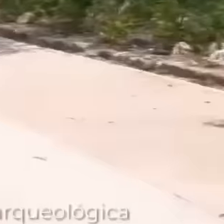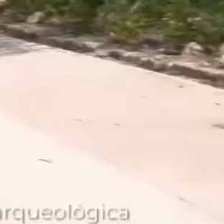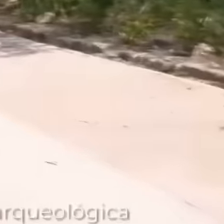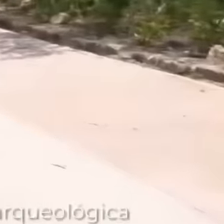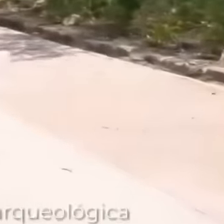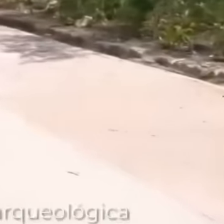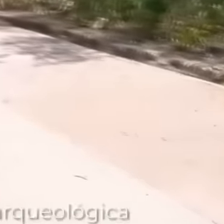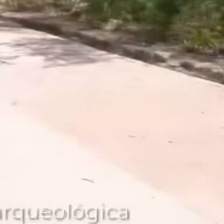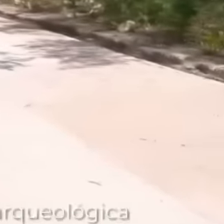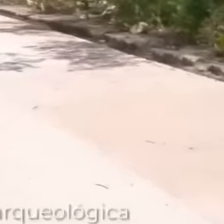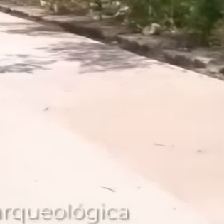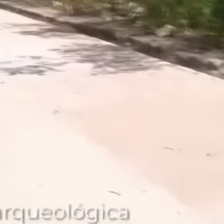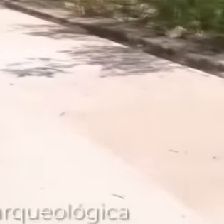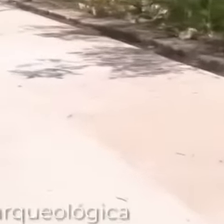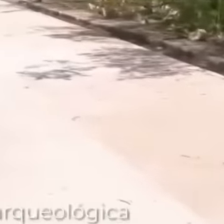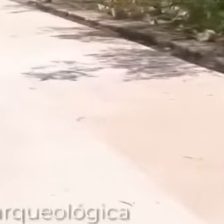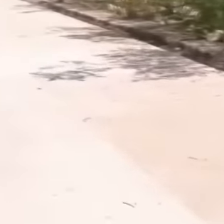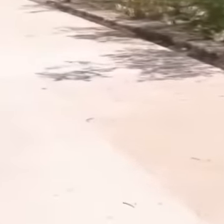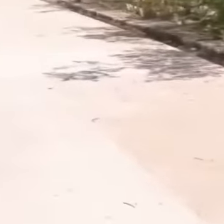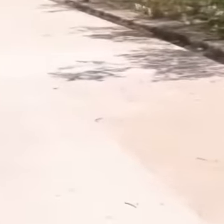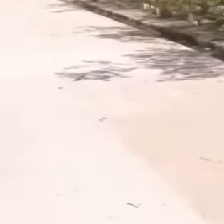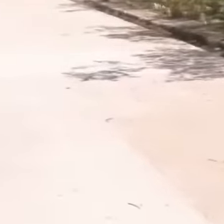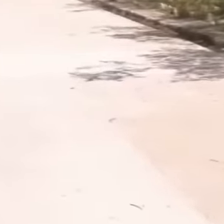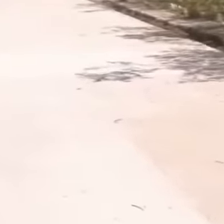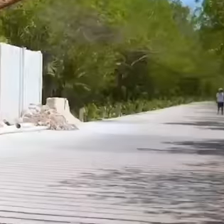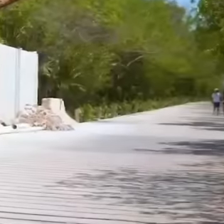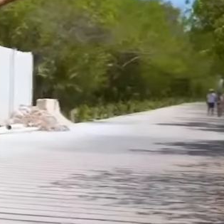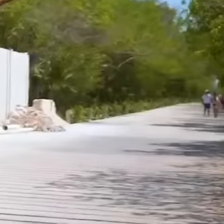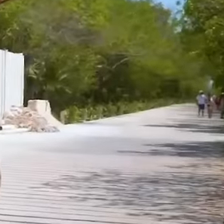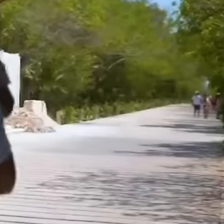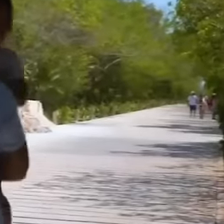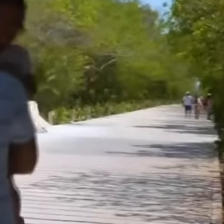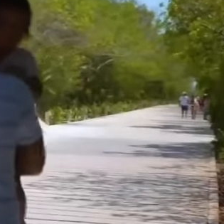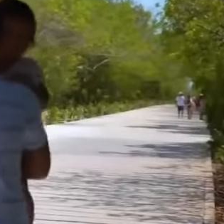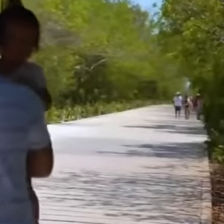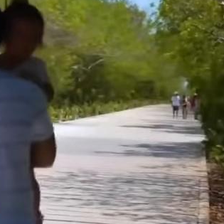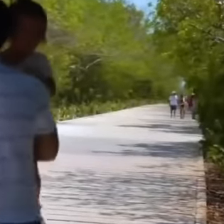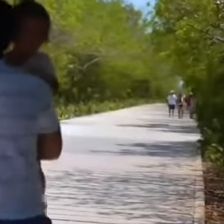where you access the archaeological zone. and beaches are already full of people who move